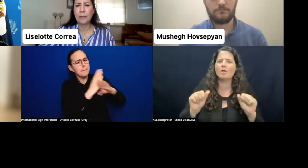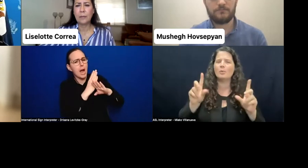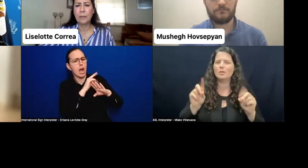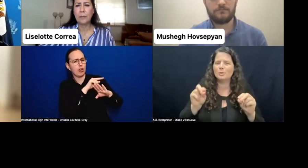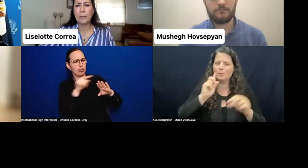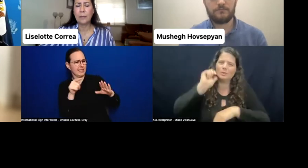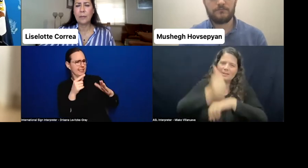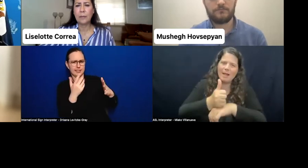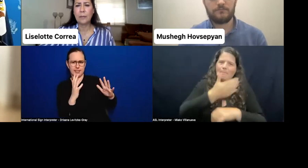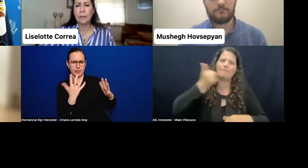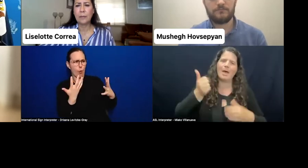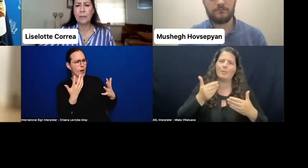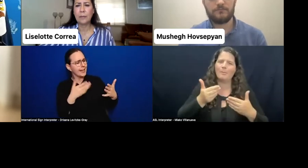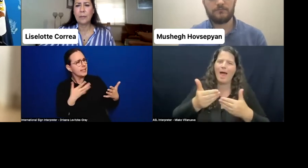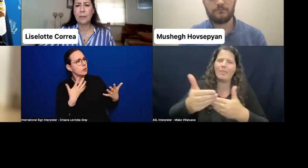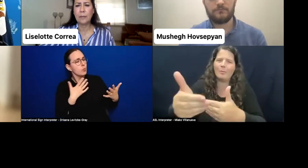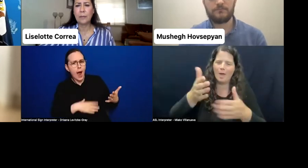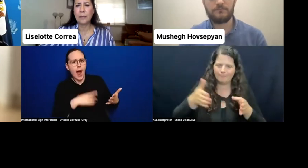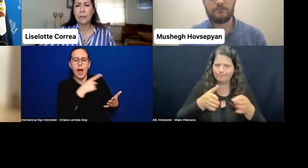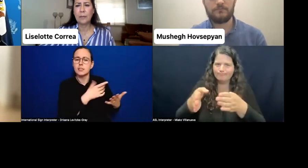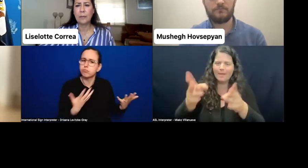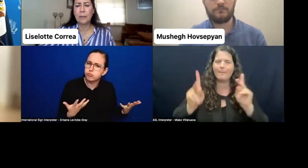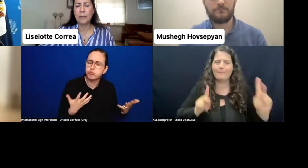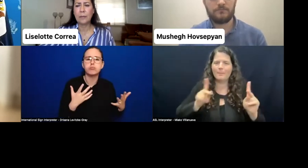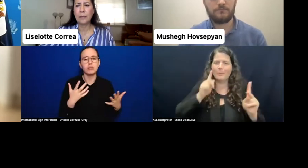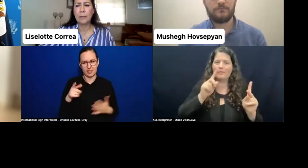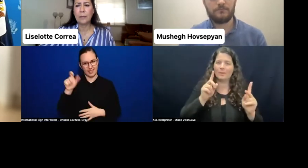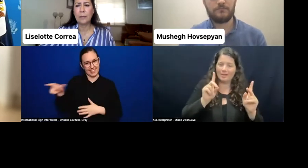with disabilities to be able to run for political office?